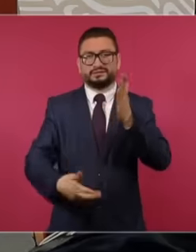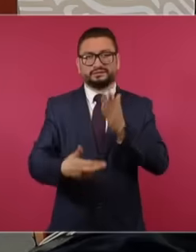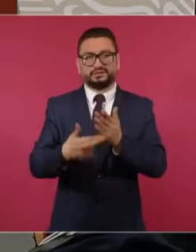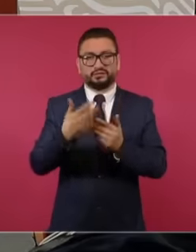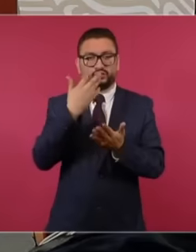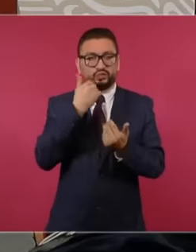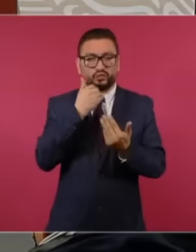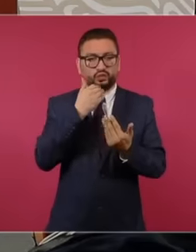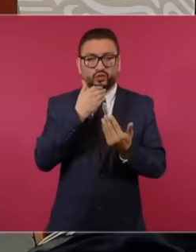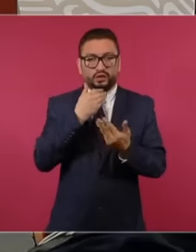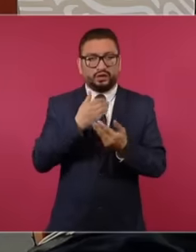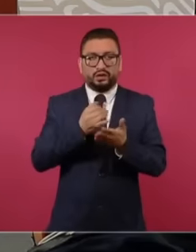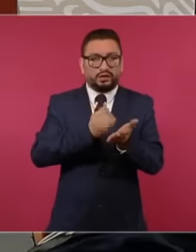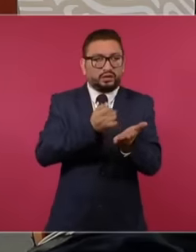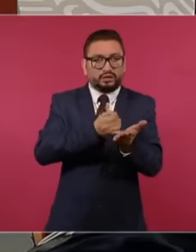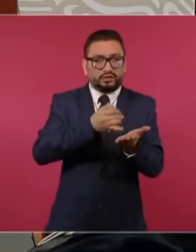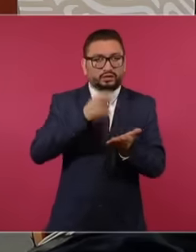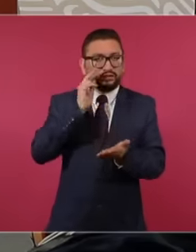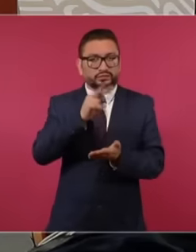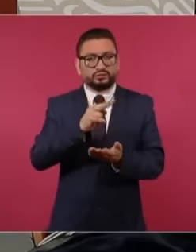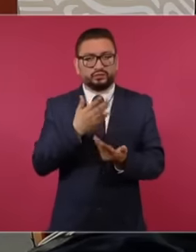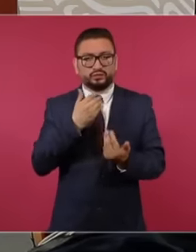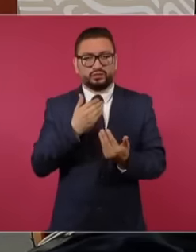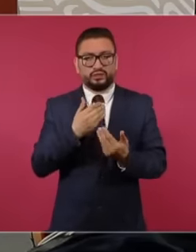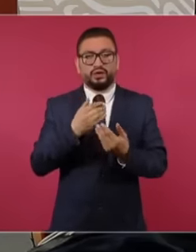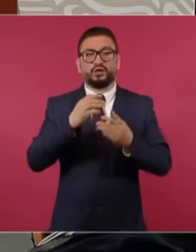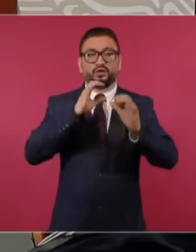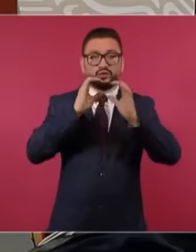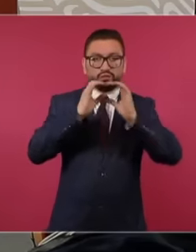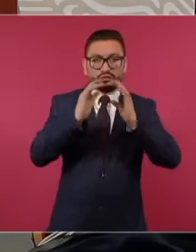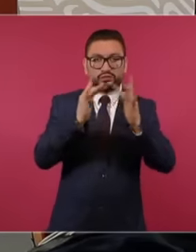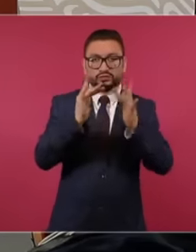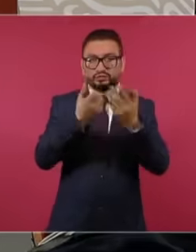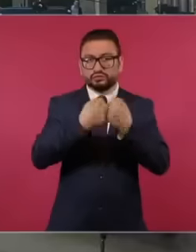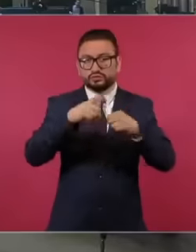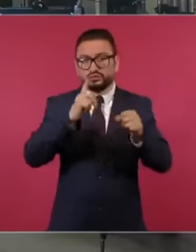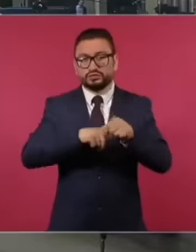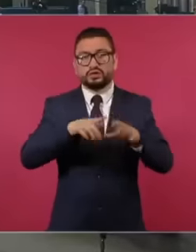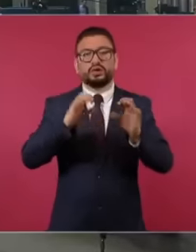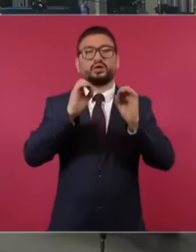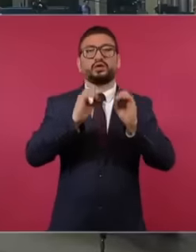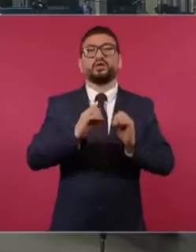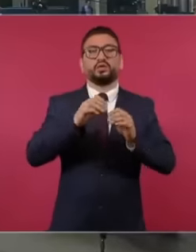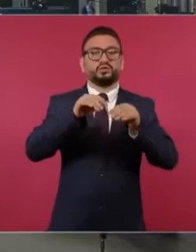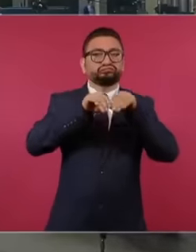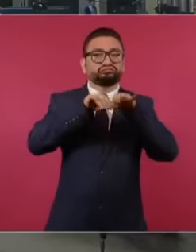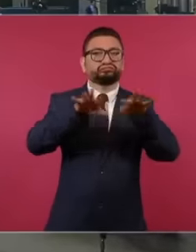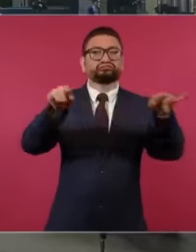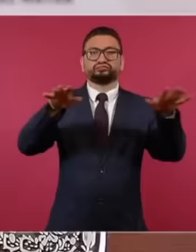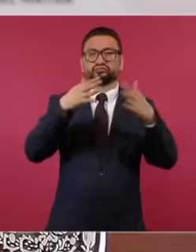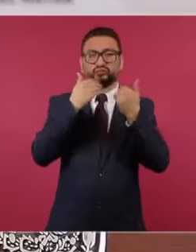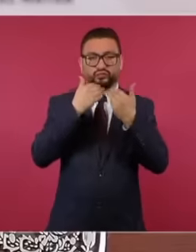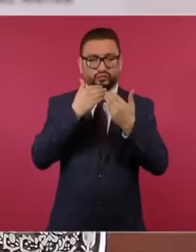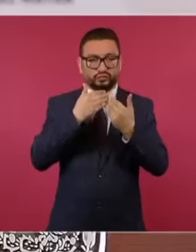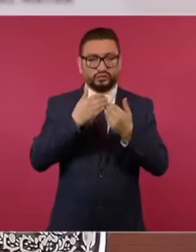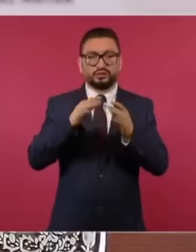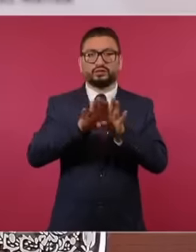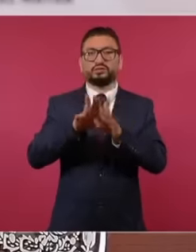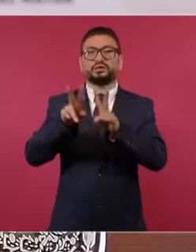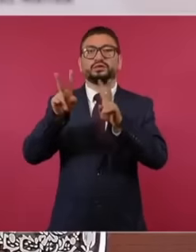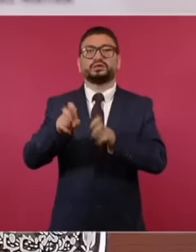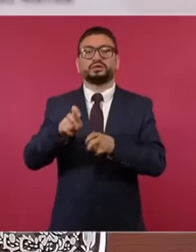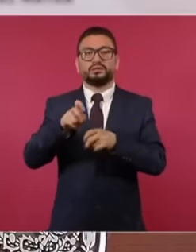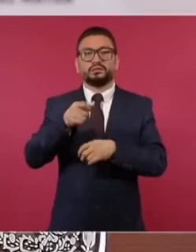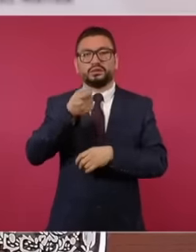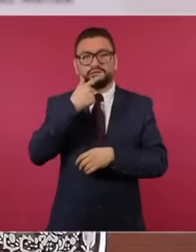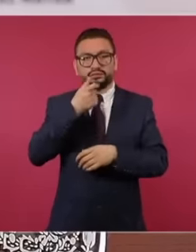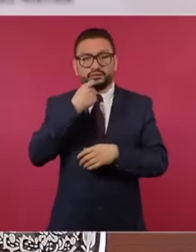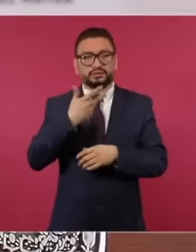the budgets for social communication or advertising but for medical care medicines.